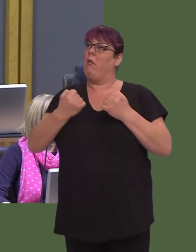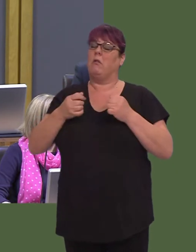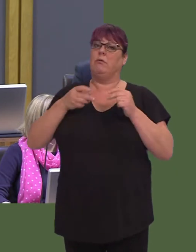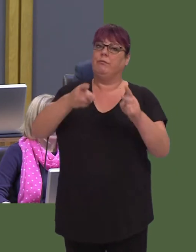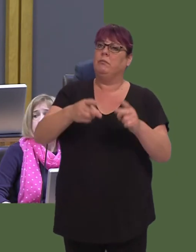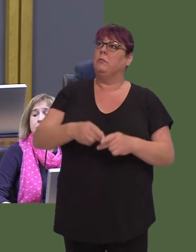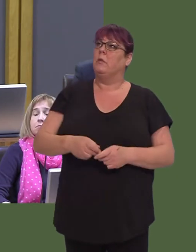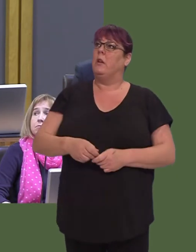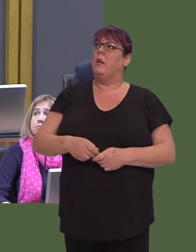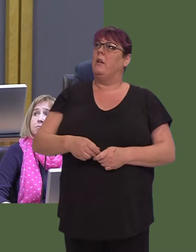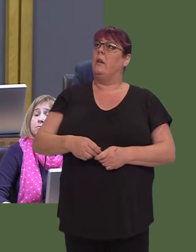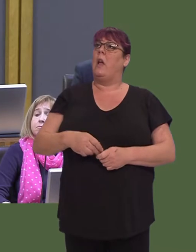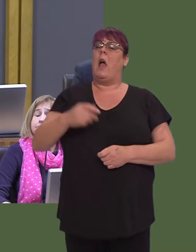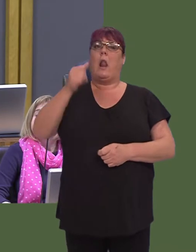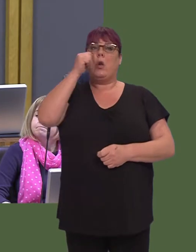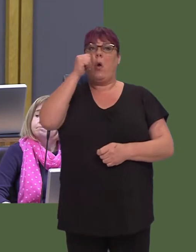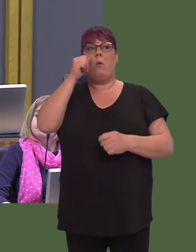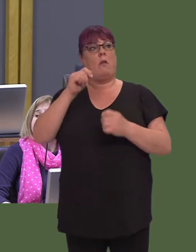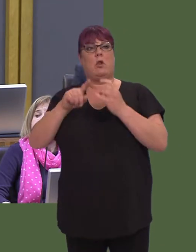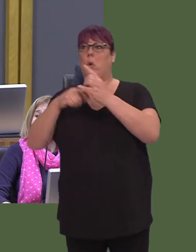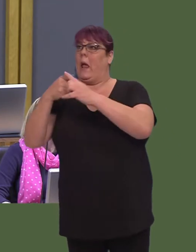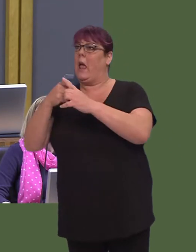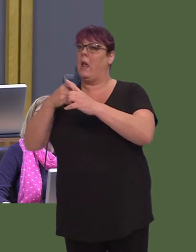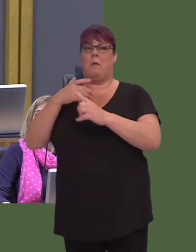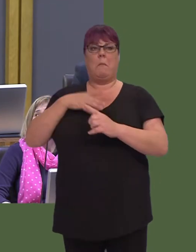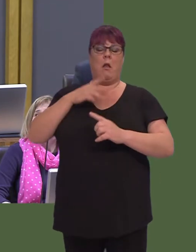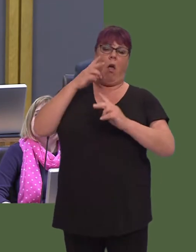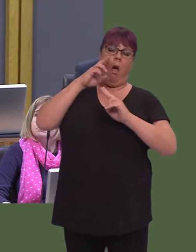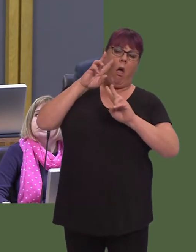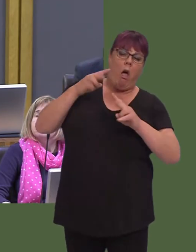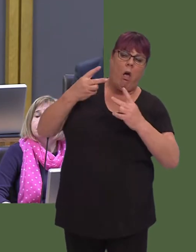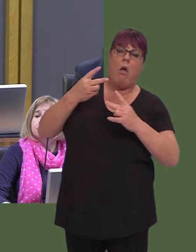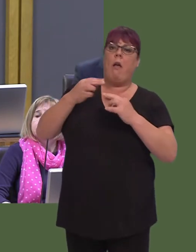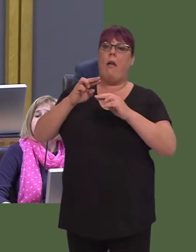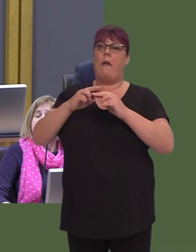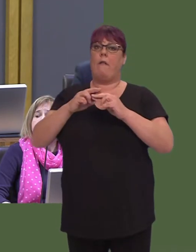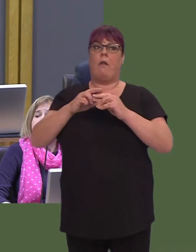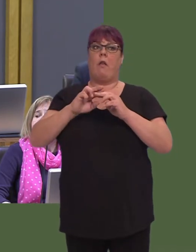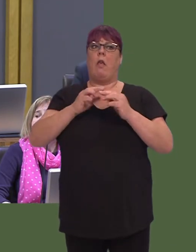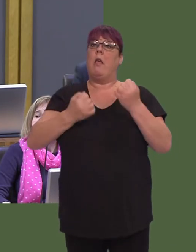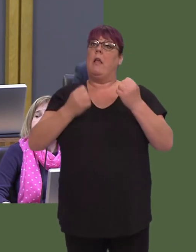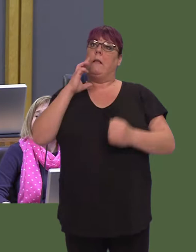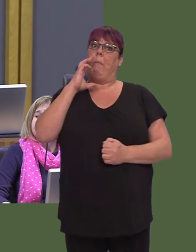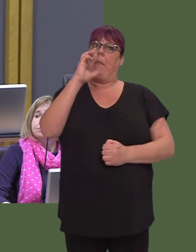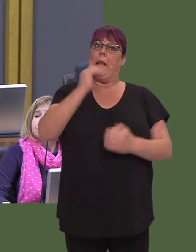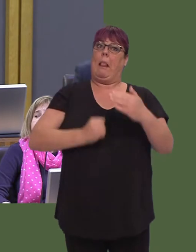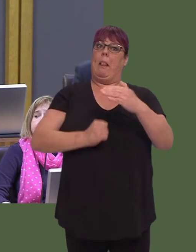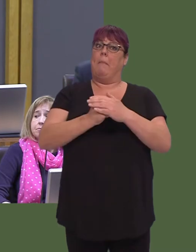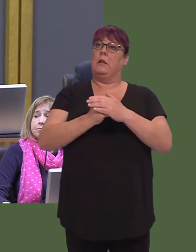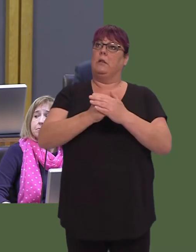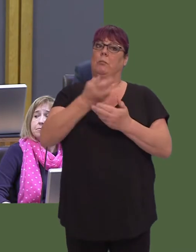and within the UK, is to increase the amount of 20 mph maximum speed limits in inner urban